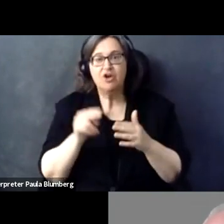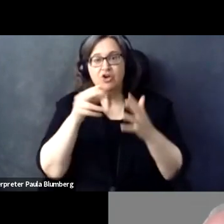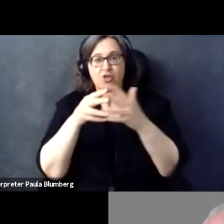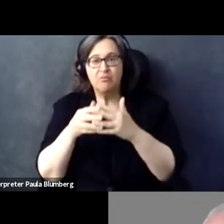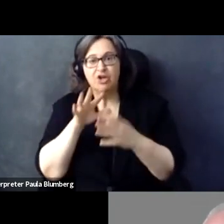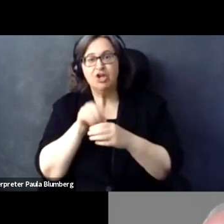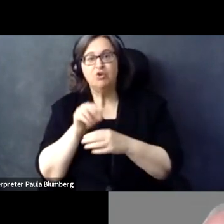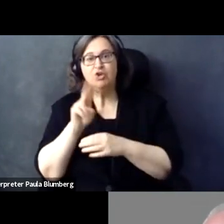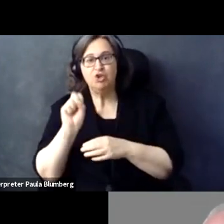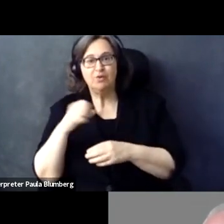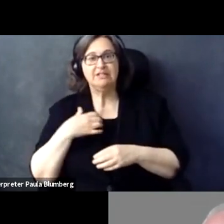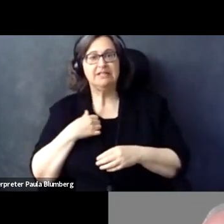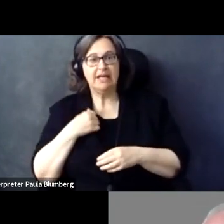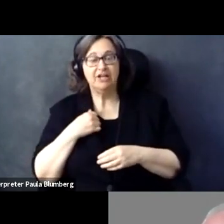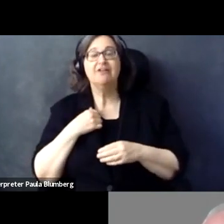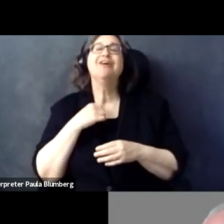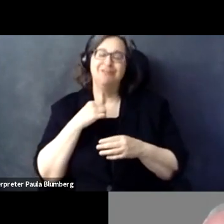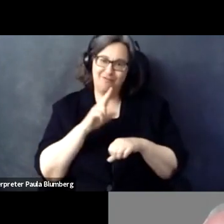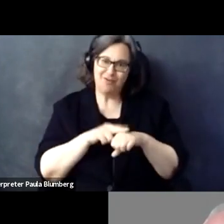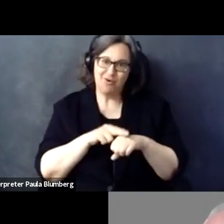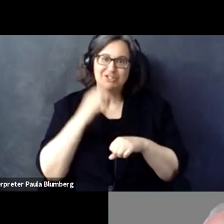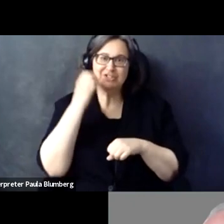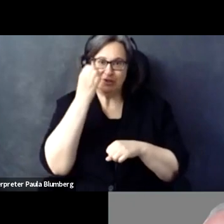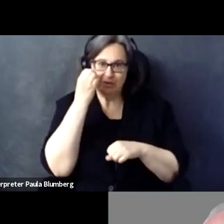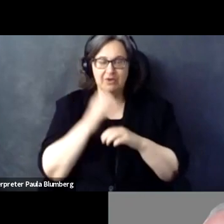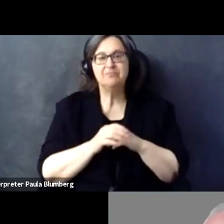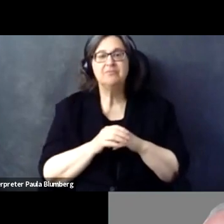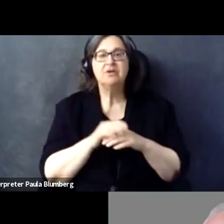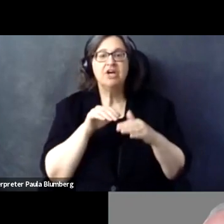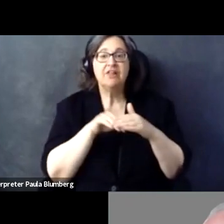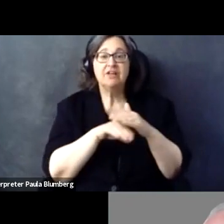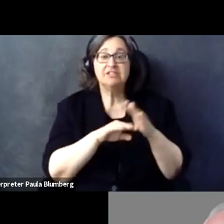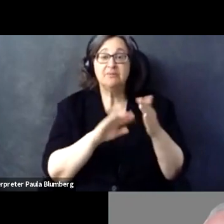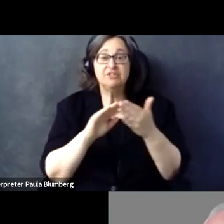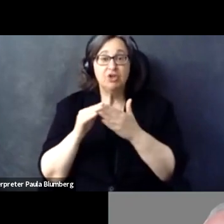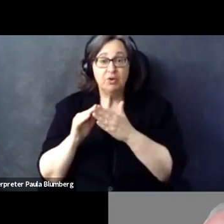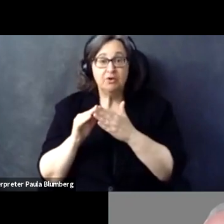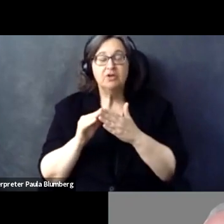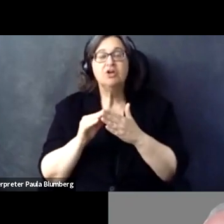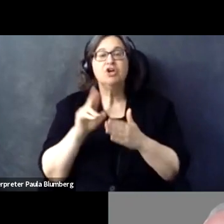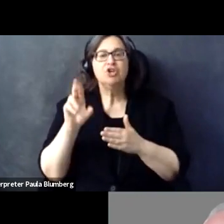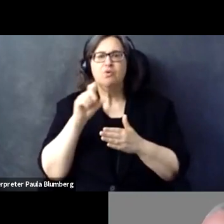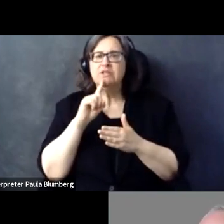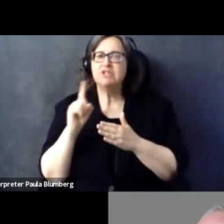Africa, southern hemisphere, Middle East, Latin American, northern America, including U.S. and Canada and, of course, in Europe. In